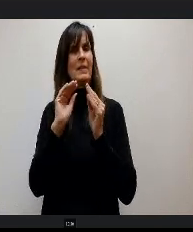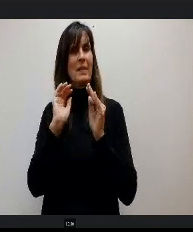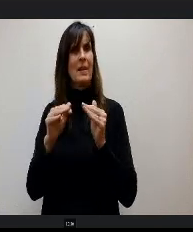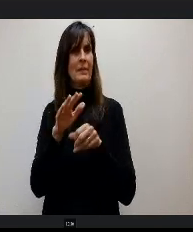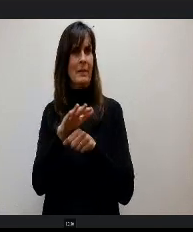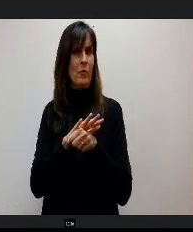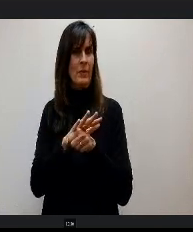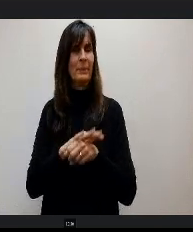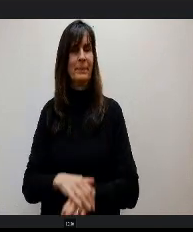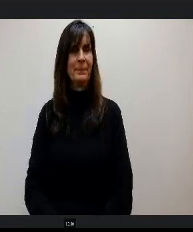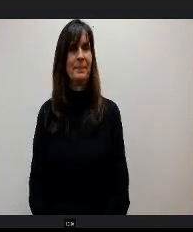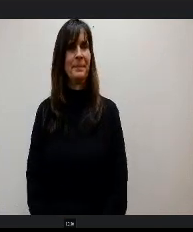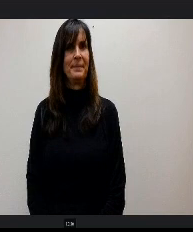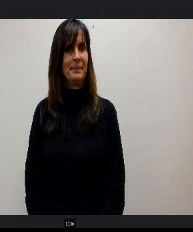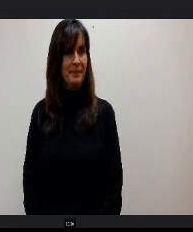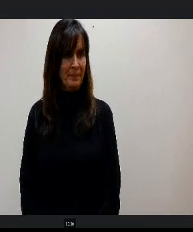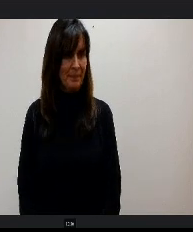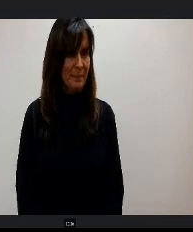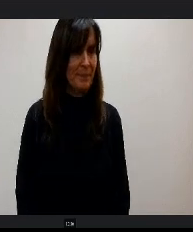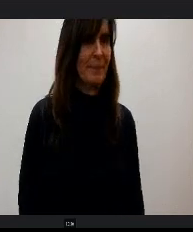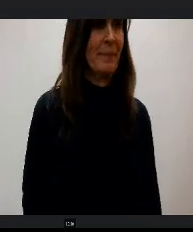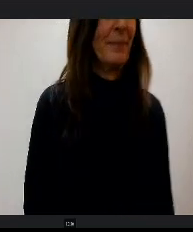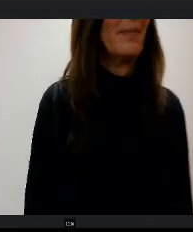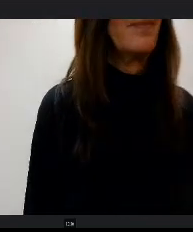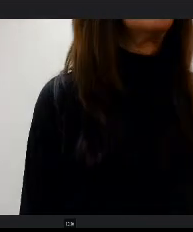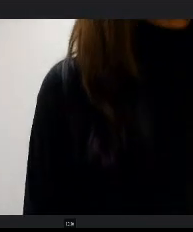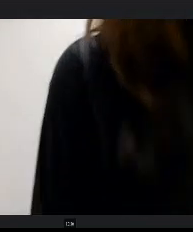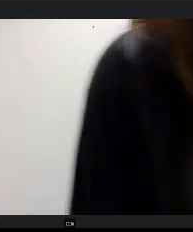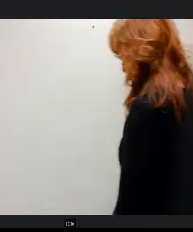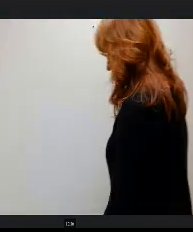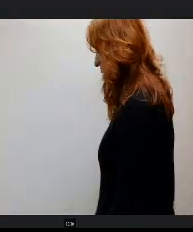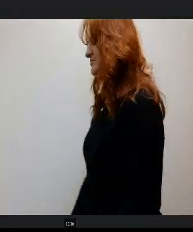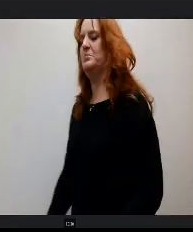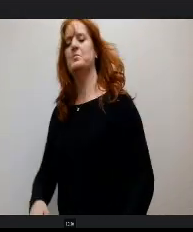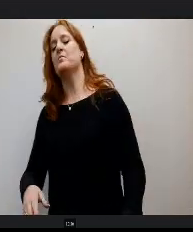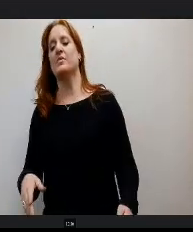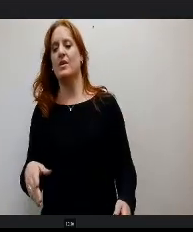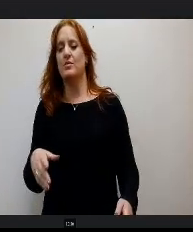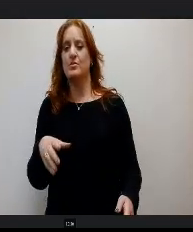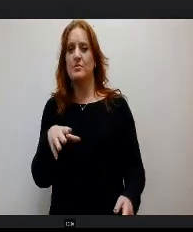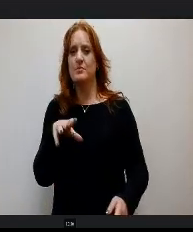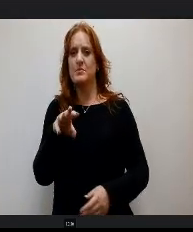So, Mr. Smart, just to clarify